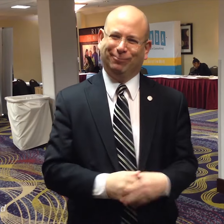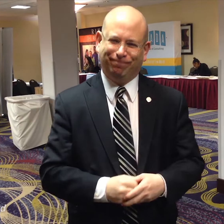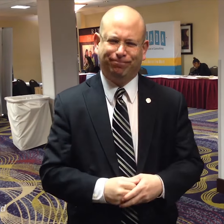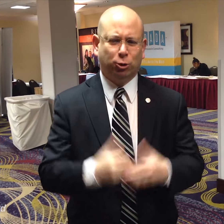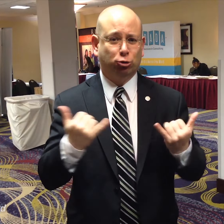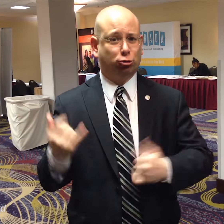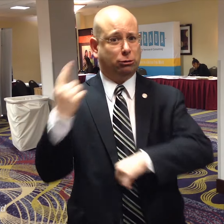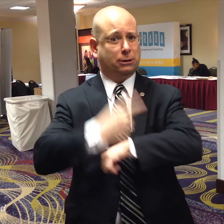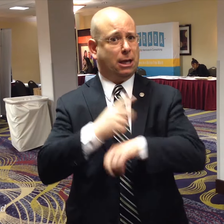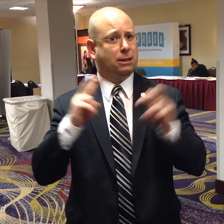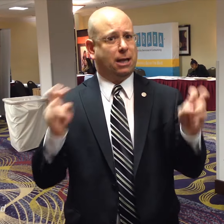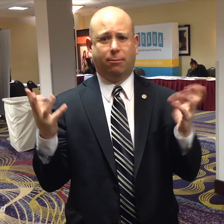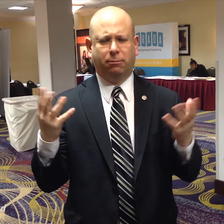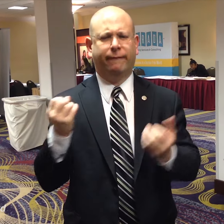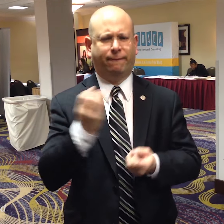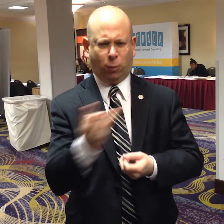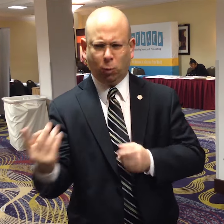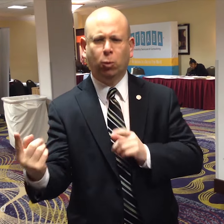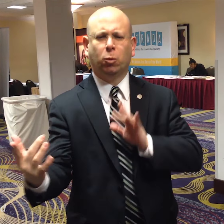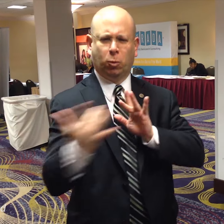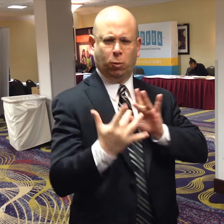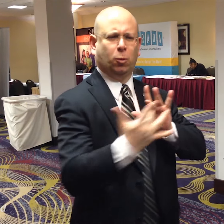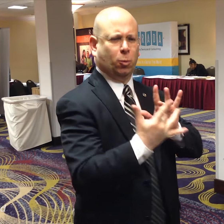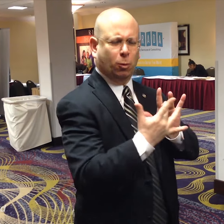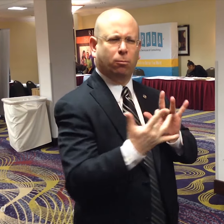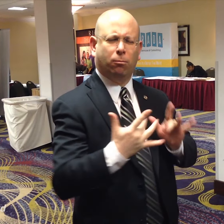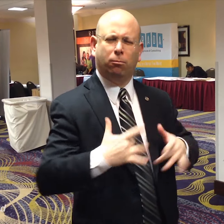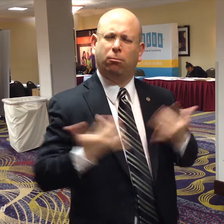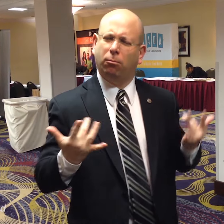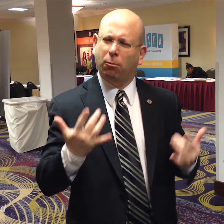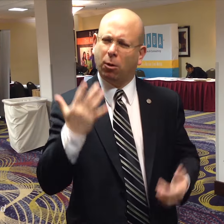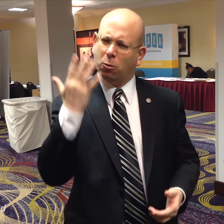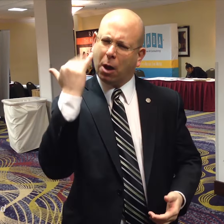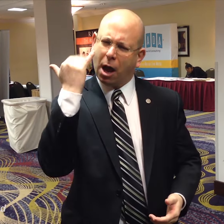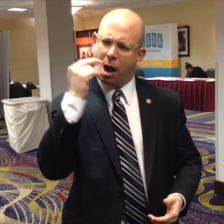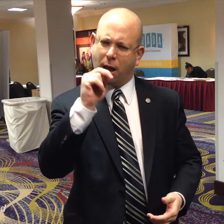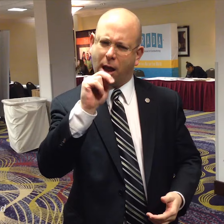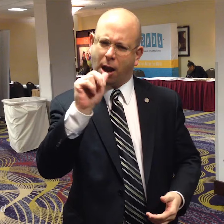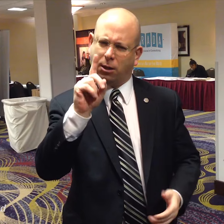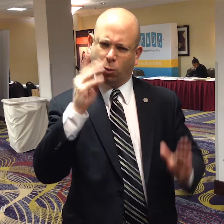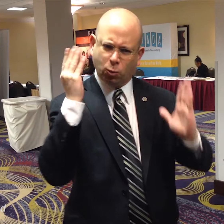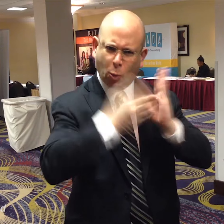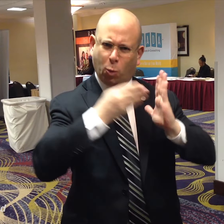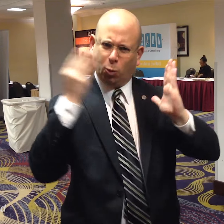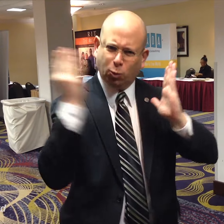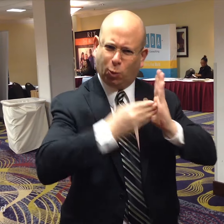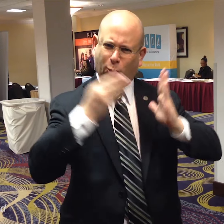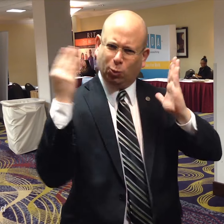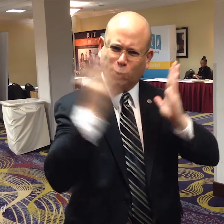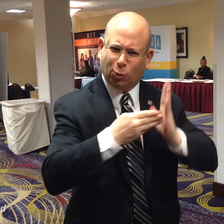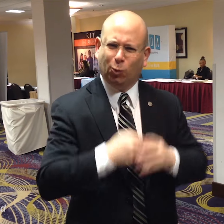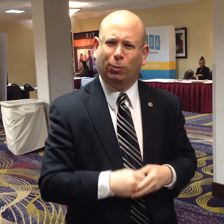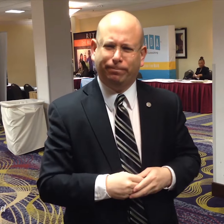Today's topic is a result of several people contacting me about why the NAD is suing so much.